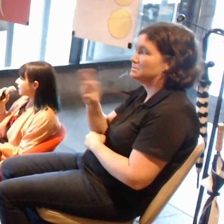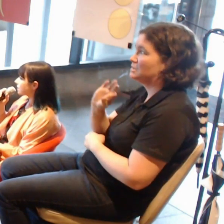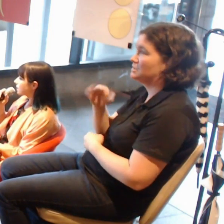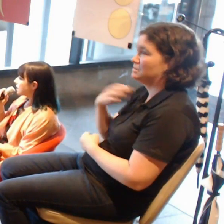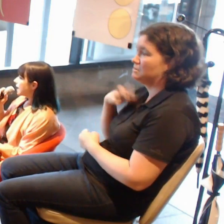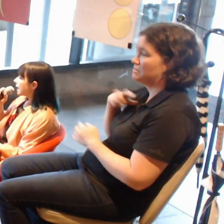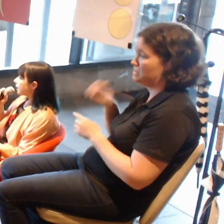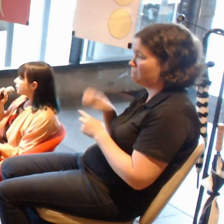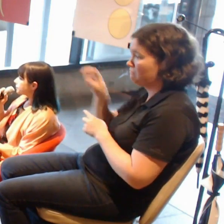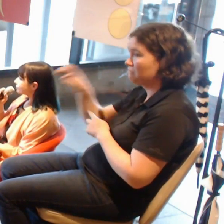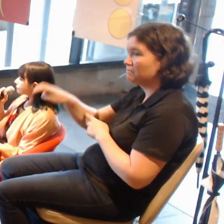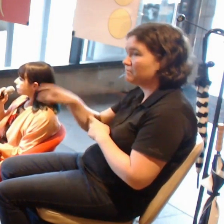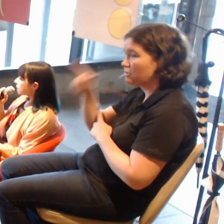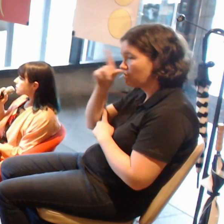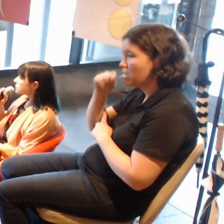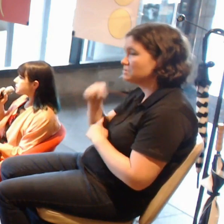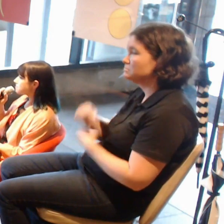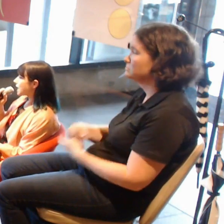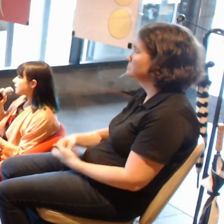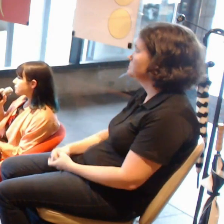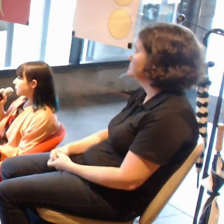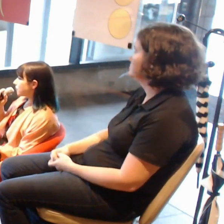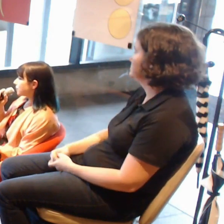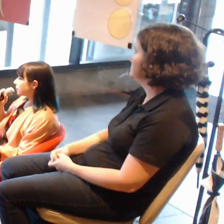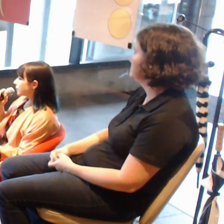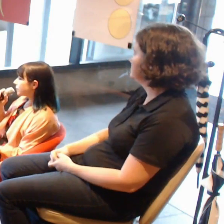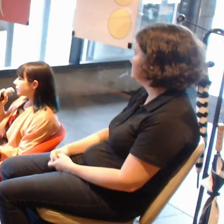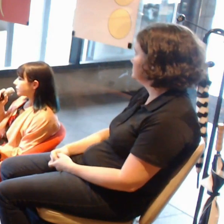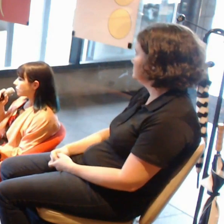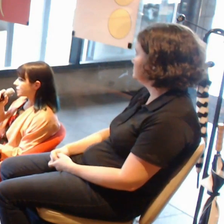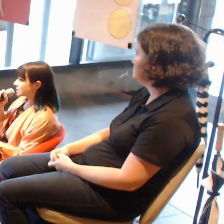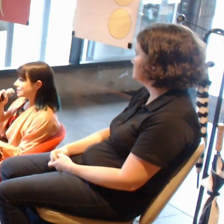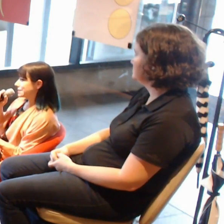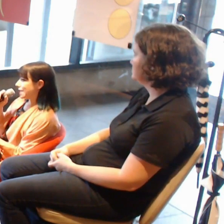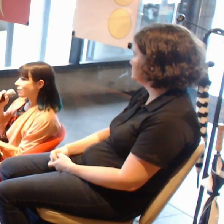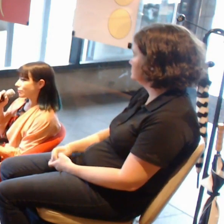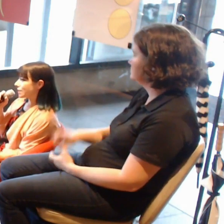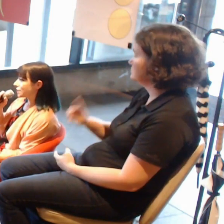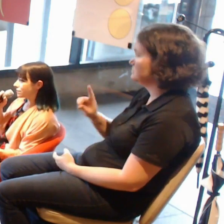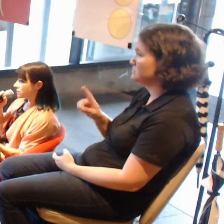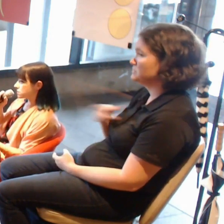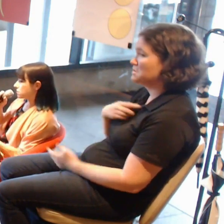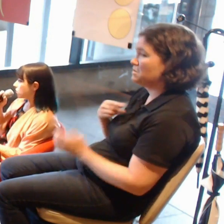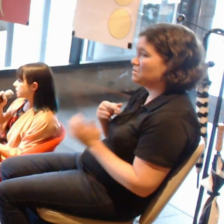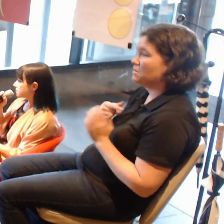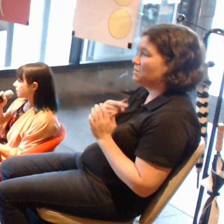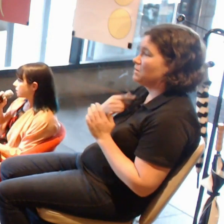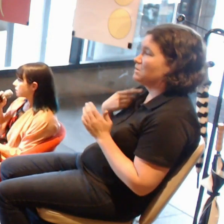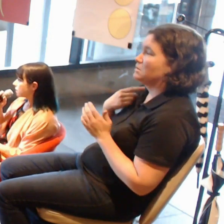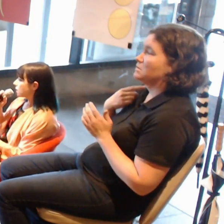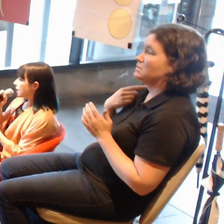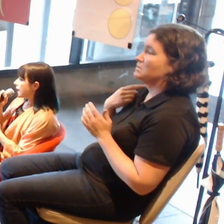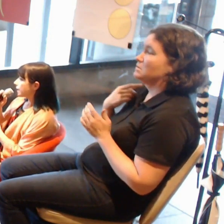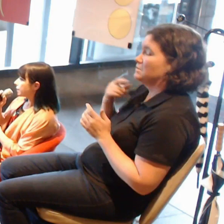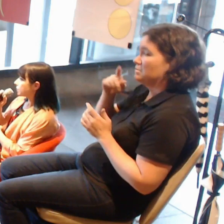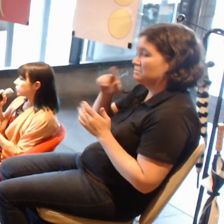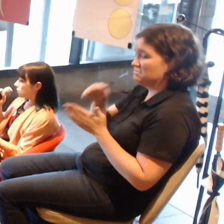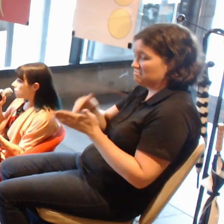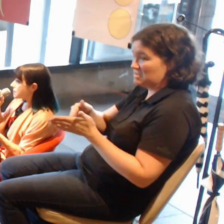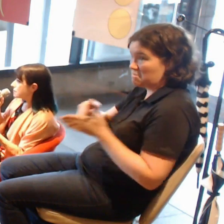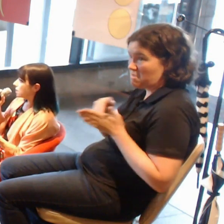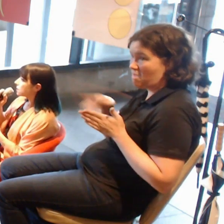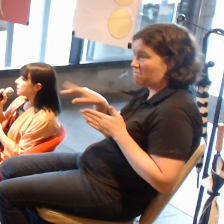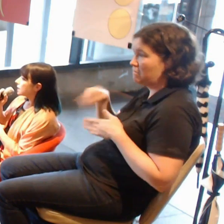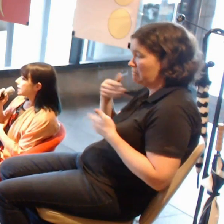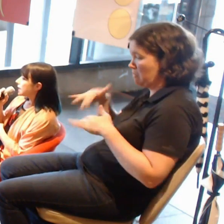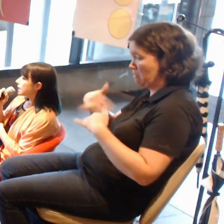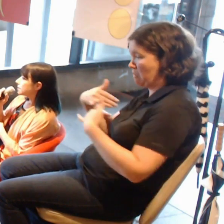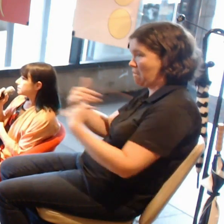The demand from the audience has always been there.